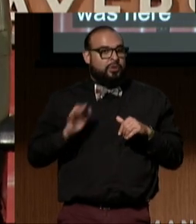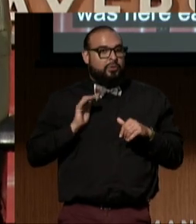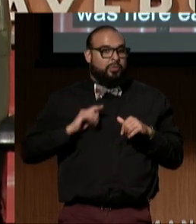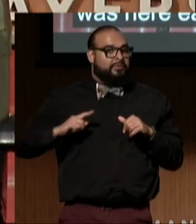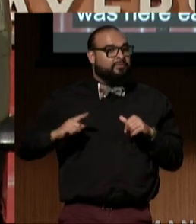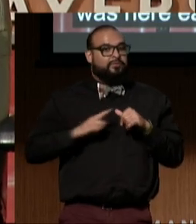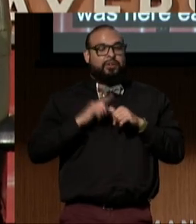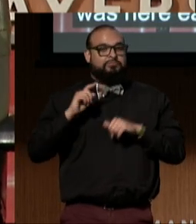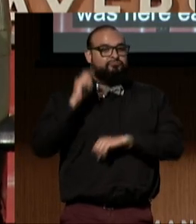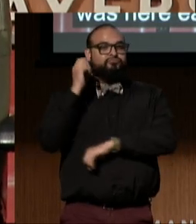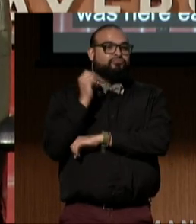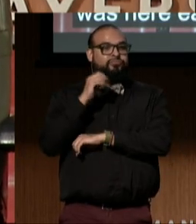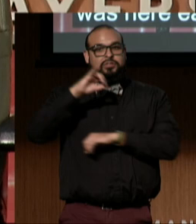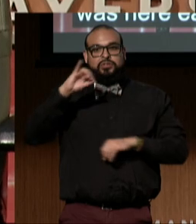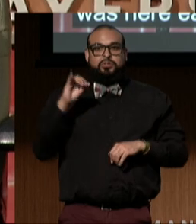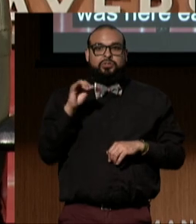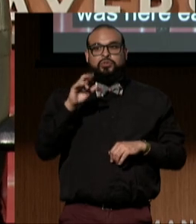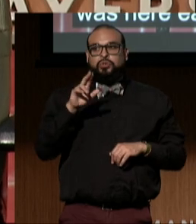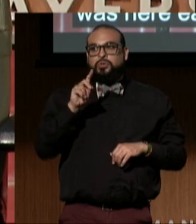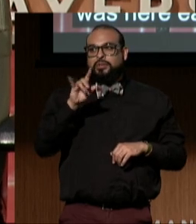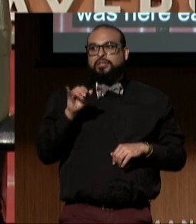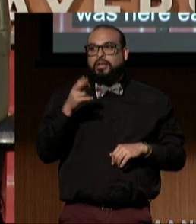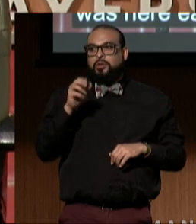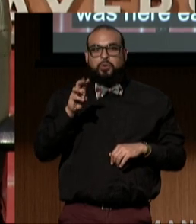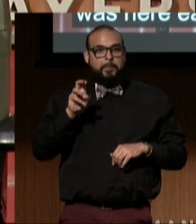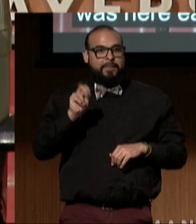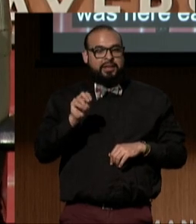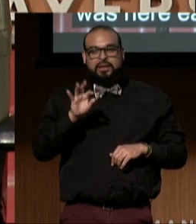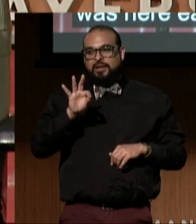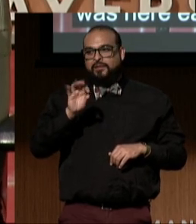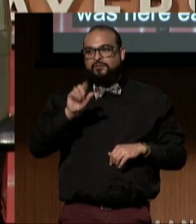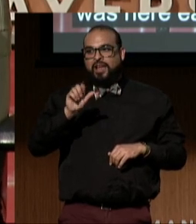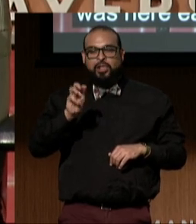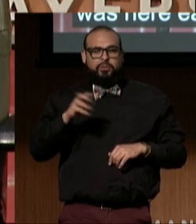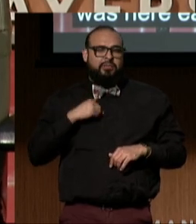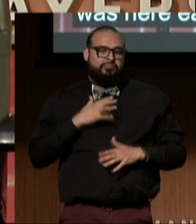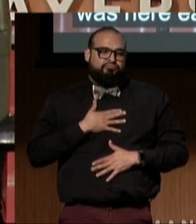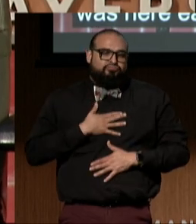Judy Heumann fellow, we're so pleased to have them with us.